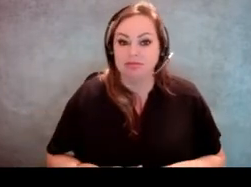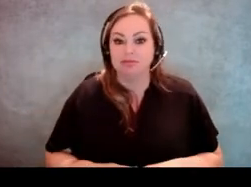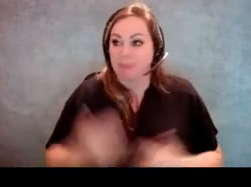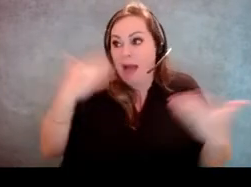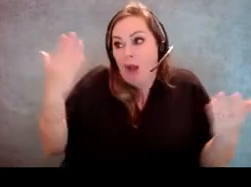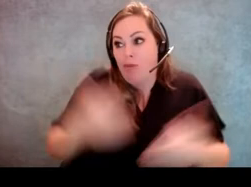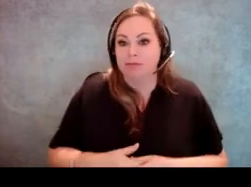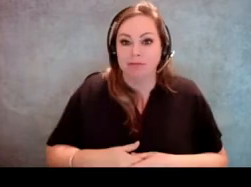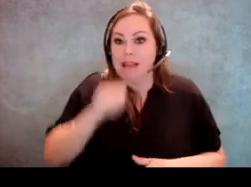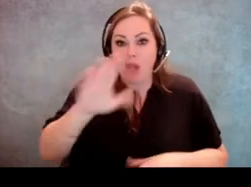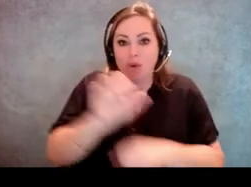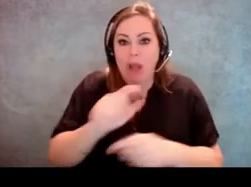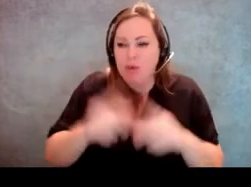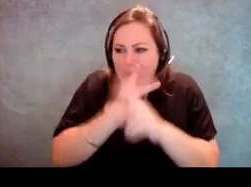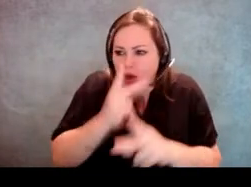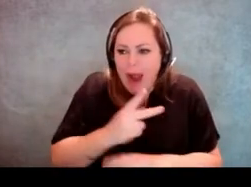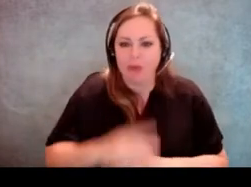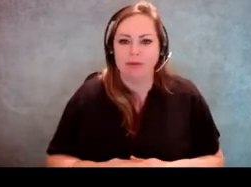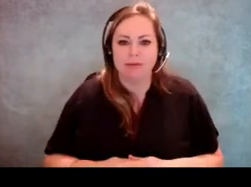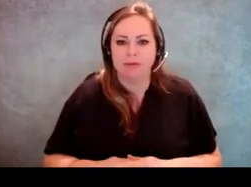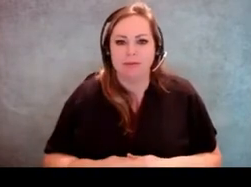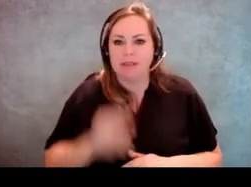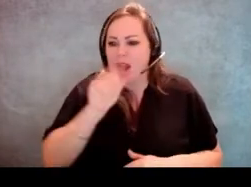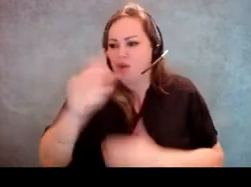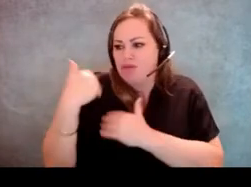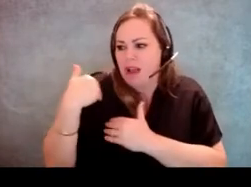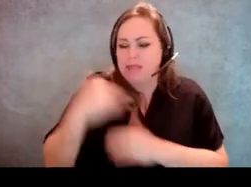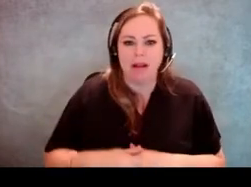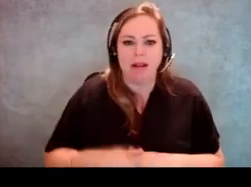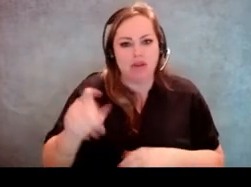It's not your job to figure that out, Jeff, as an election worker.